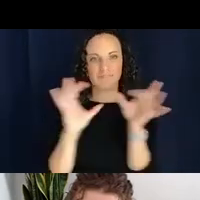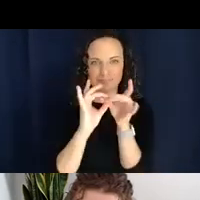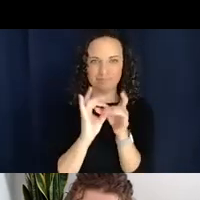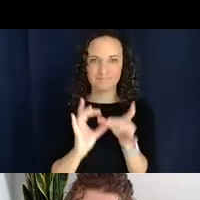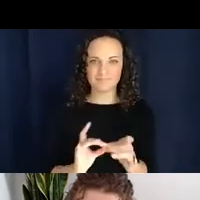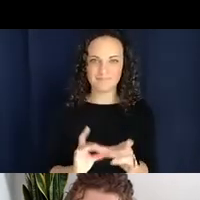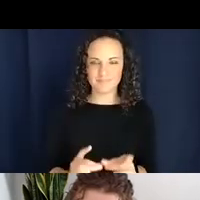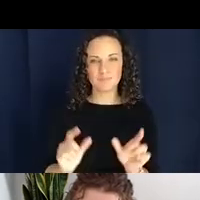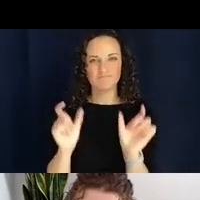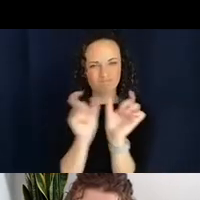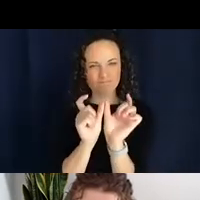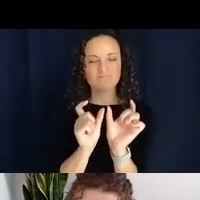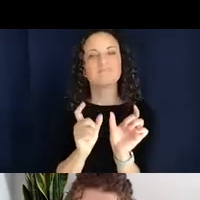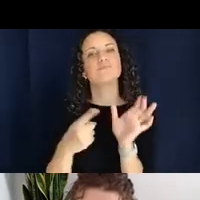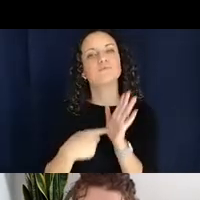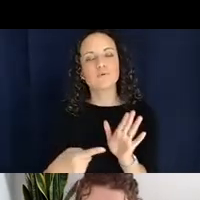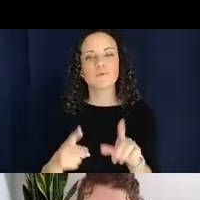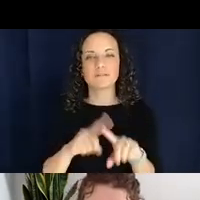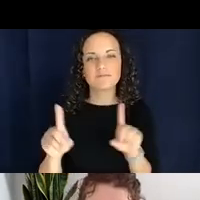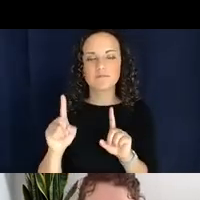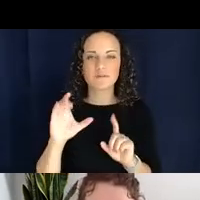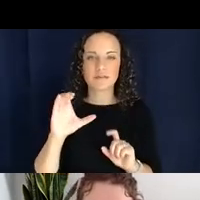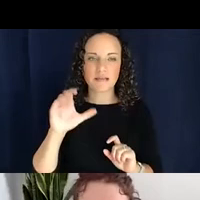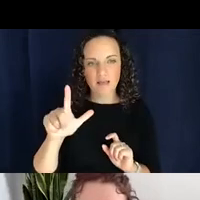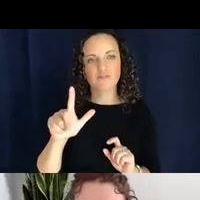of classificatory verb stems in Navajo.